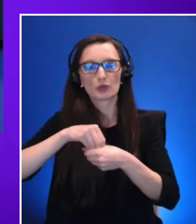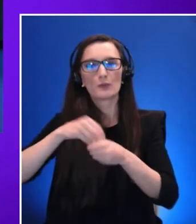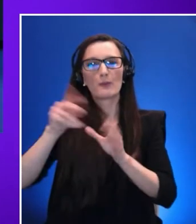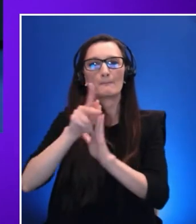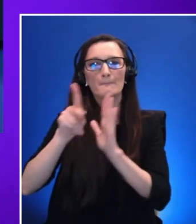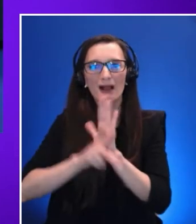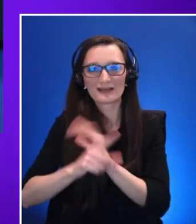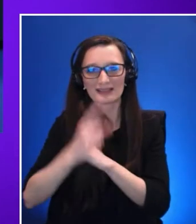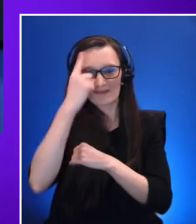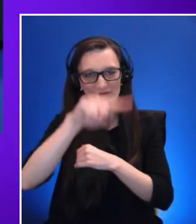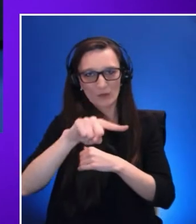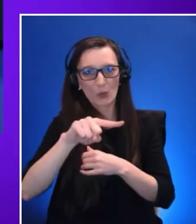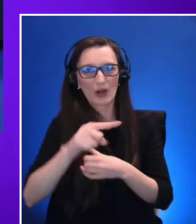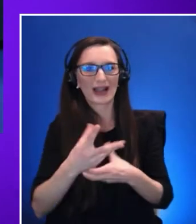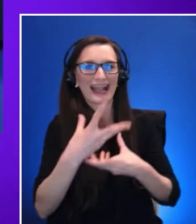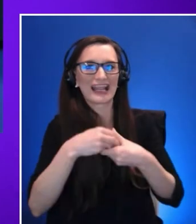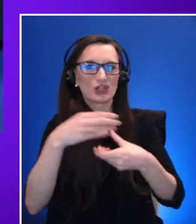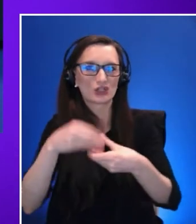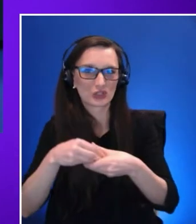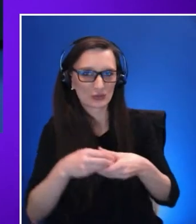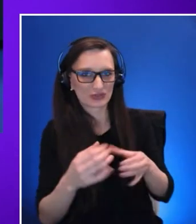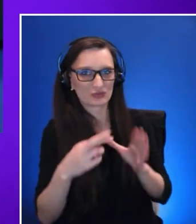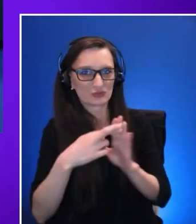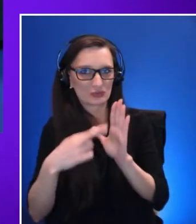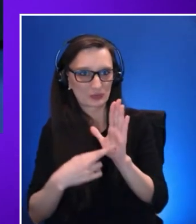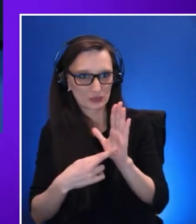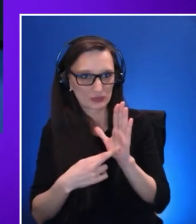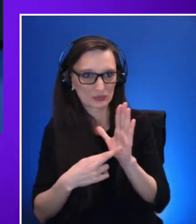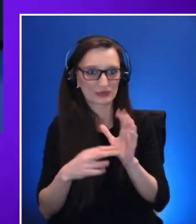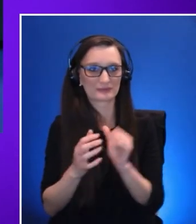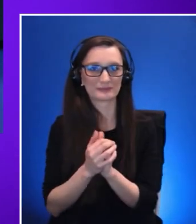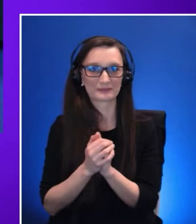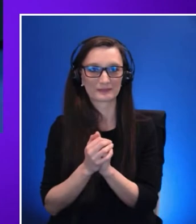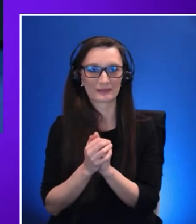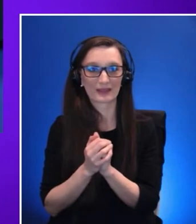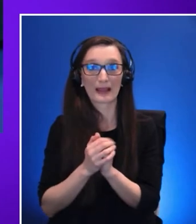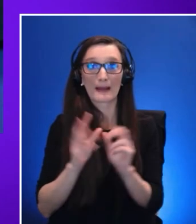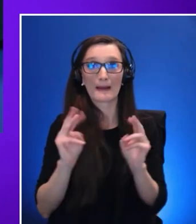that need to be followed by the enterprise metaverse teams, creating a lasting culture of